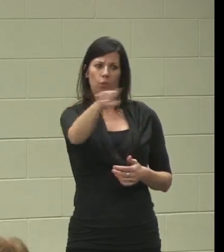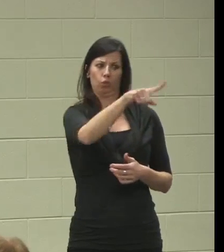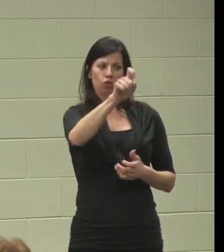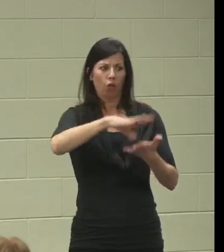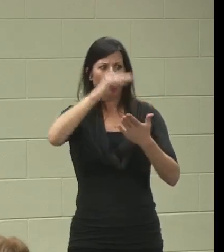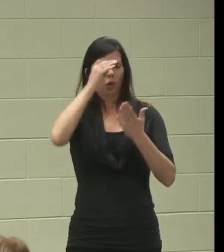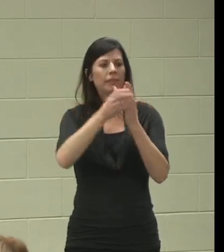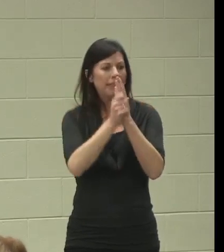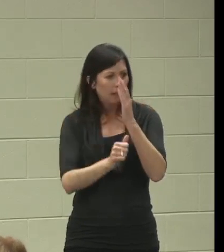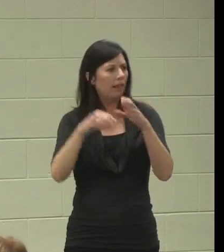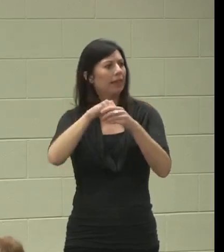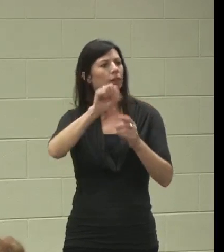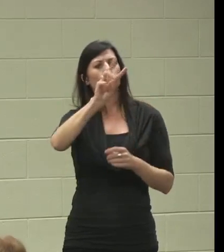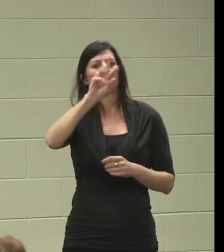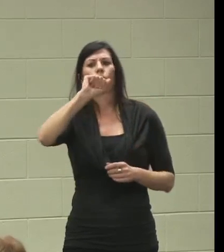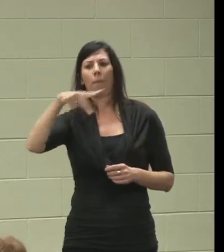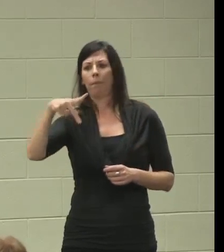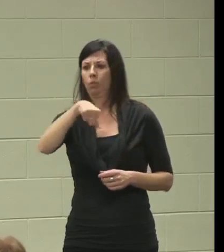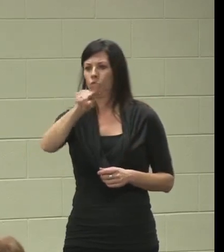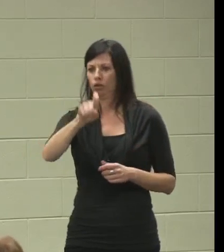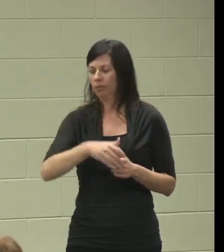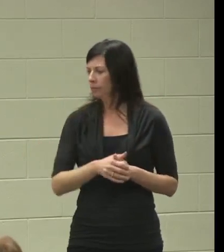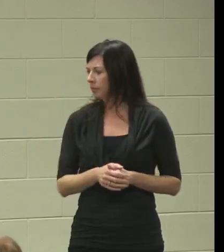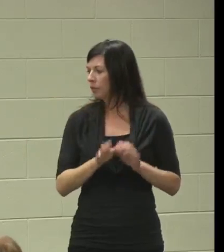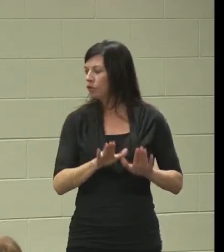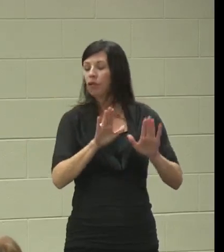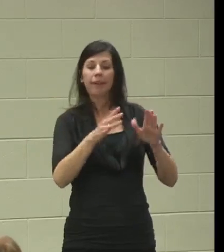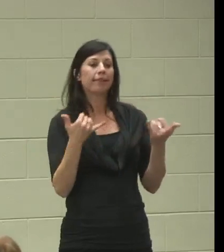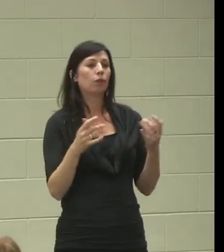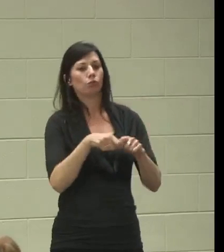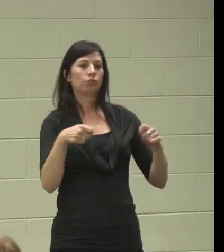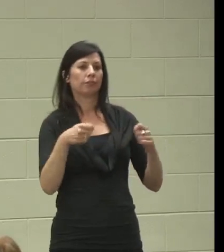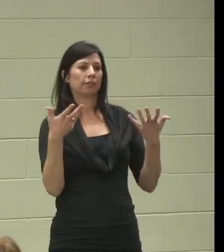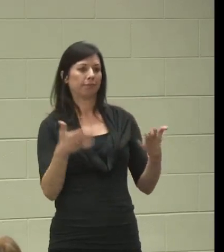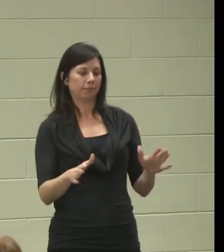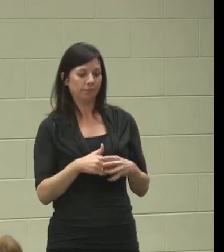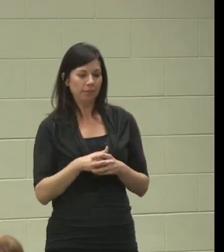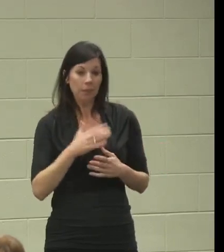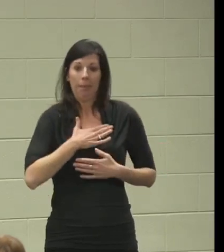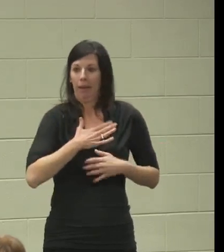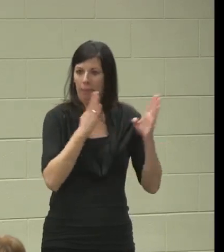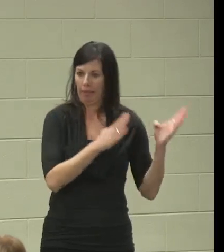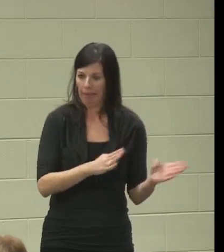Great. Just to wrap up my plans, and what I think helped